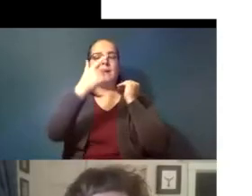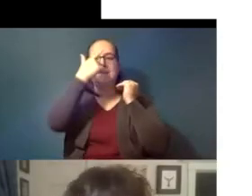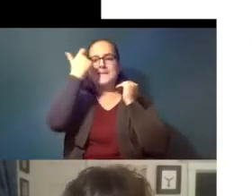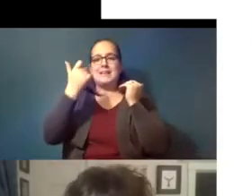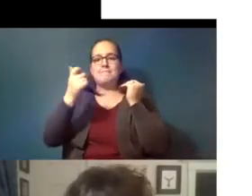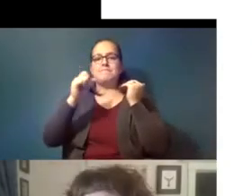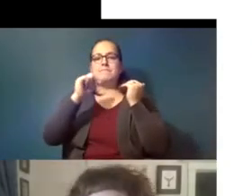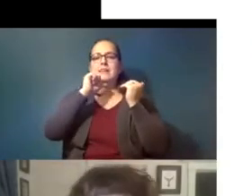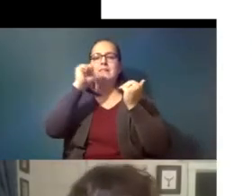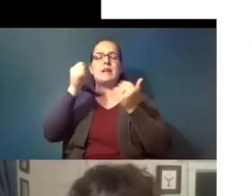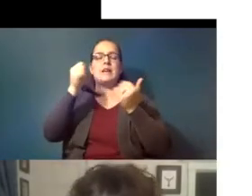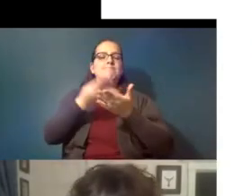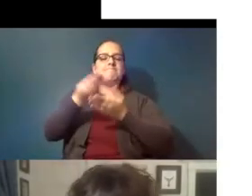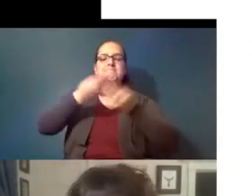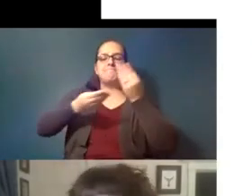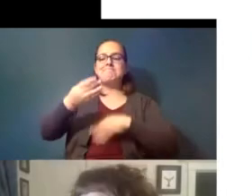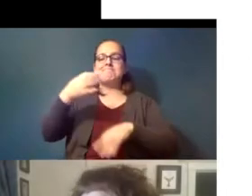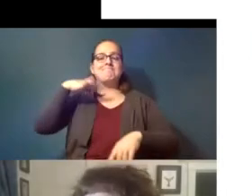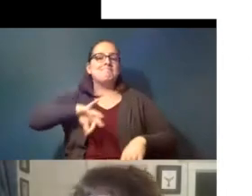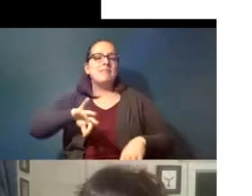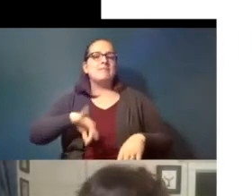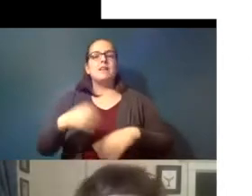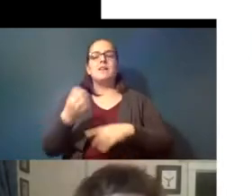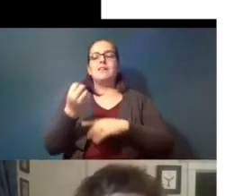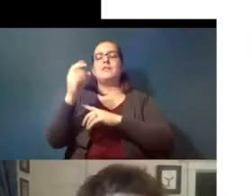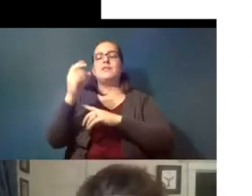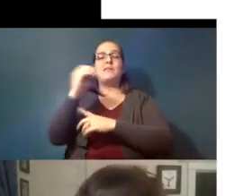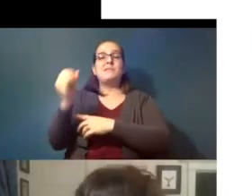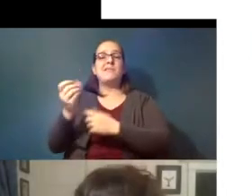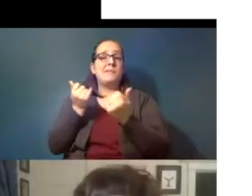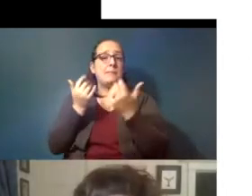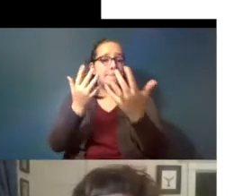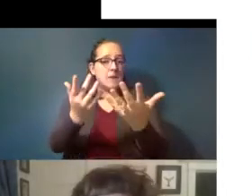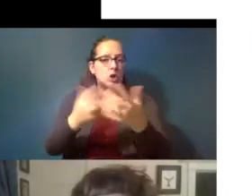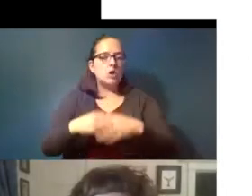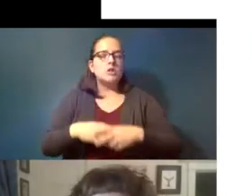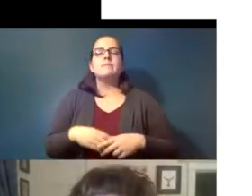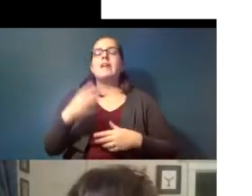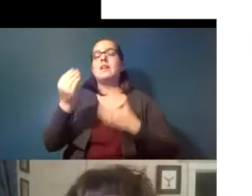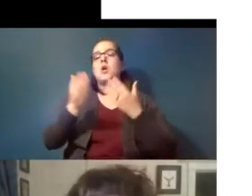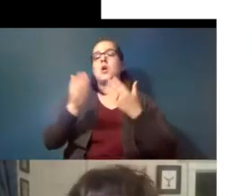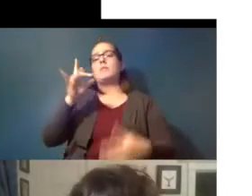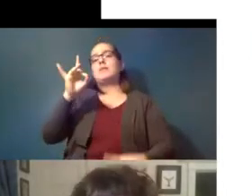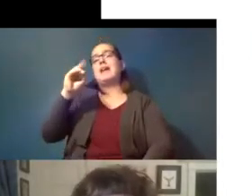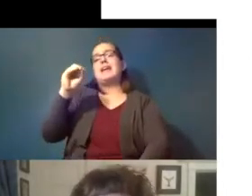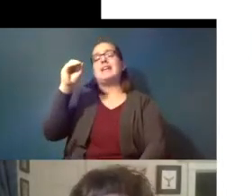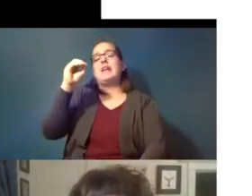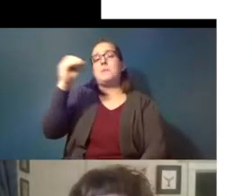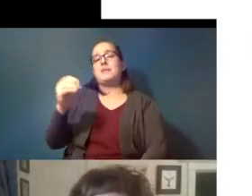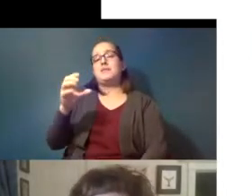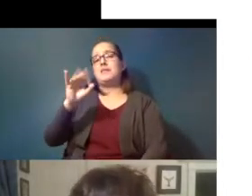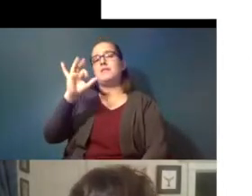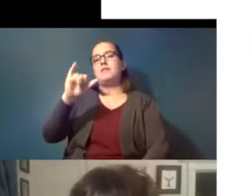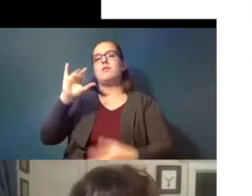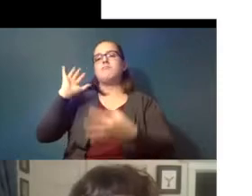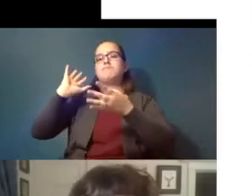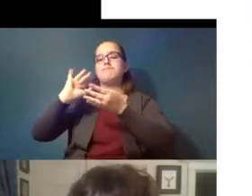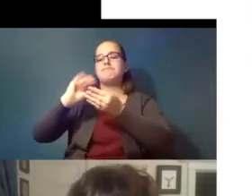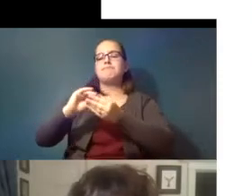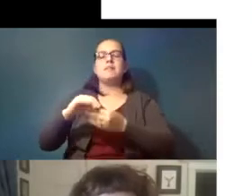economically incentivized 12 is burned and almost 80 percent of that is accumulated in landfills